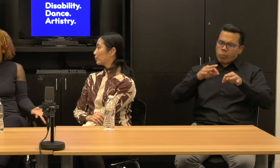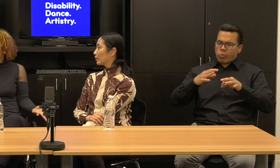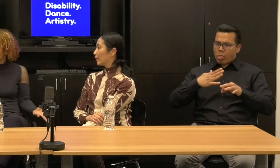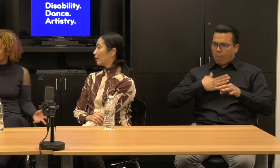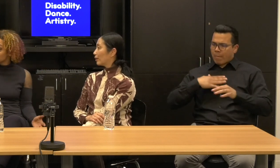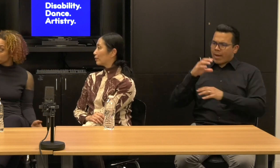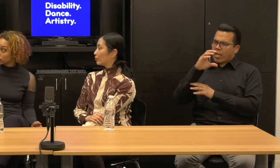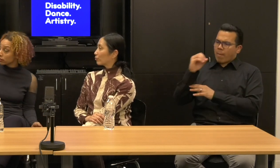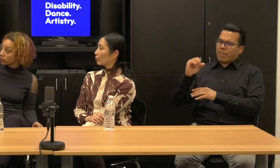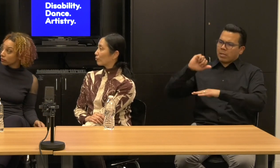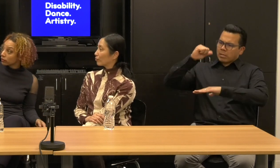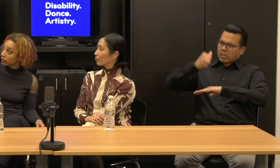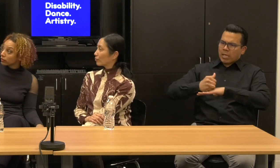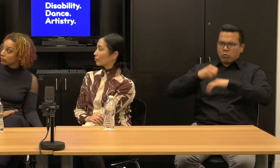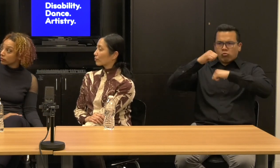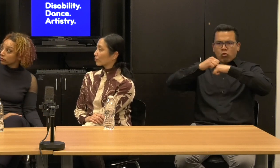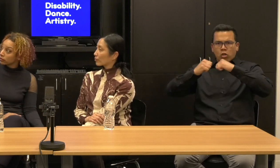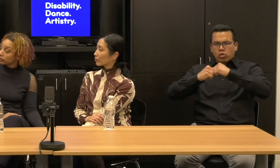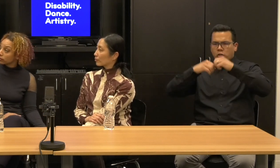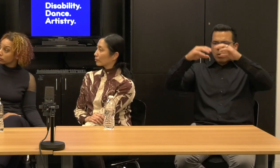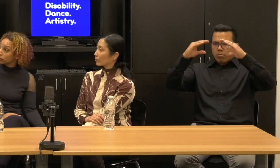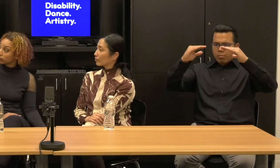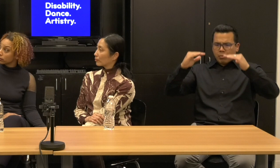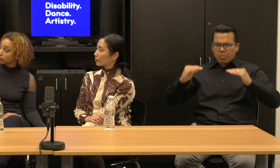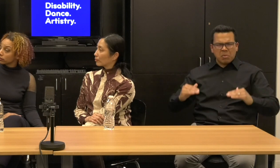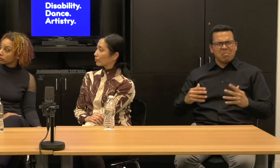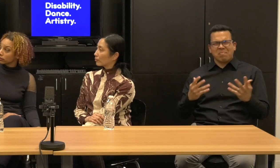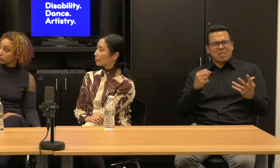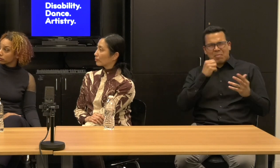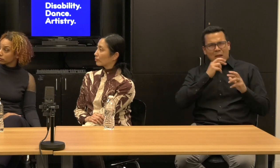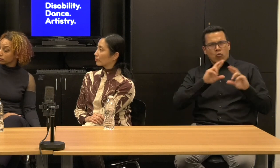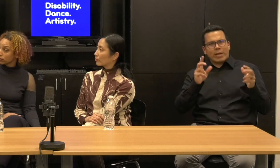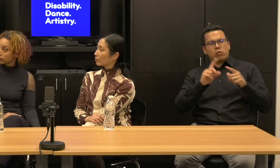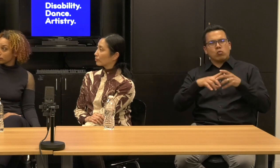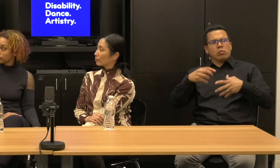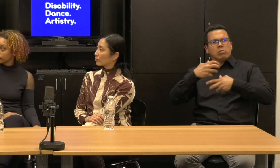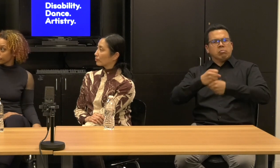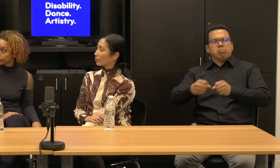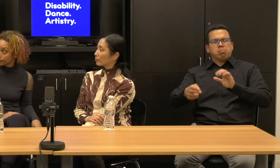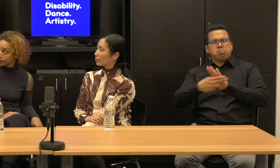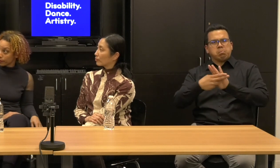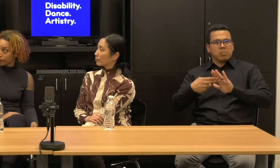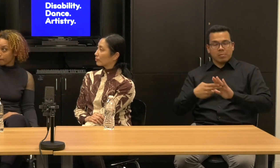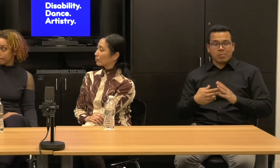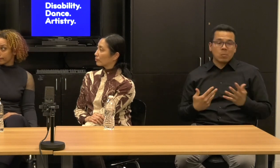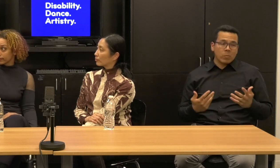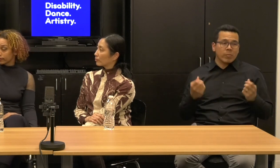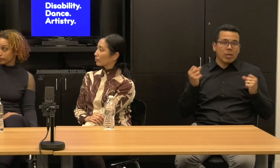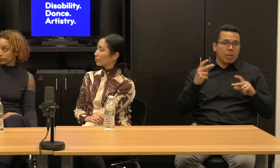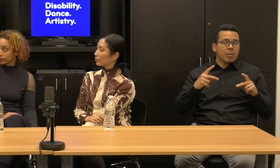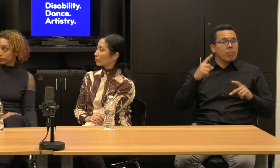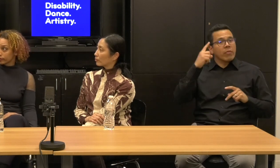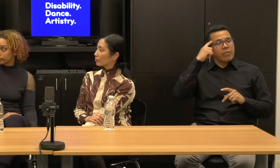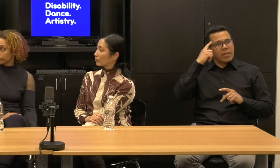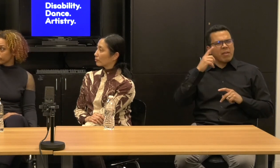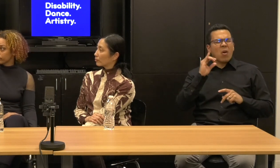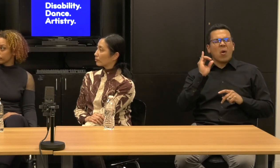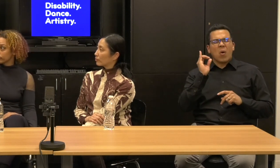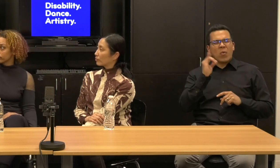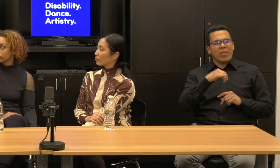Kevin: but whereas a lot of other business models maybe in the dance world, think of a lot of that stuff is purely logistical or like, oh that's the production stuff that's